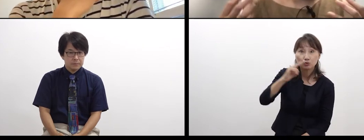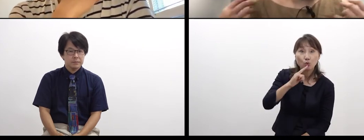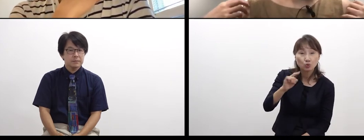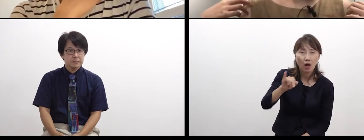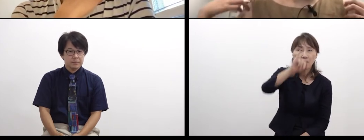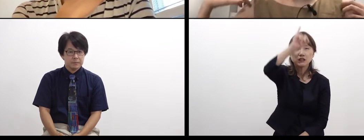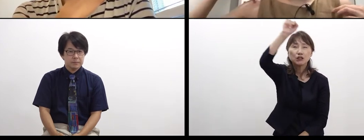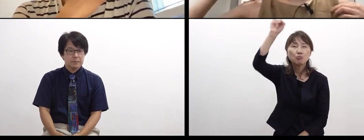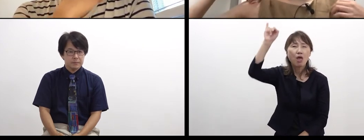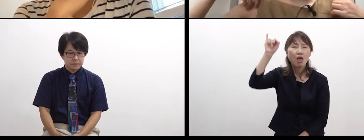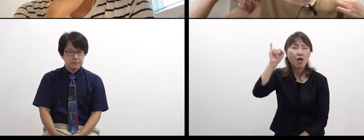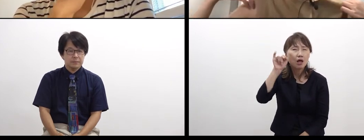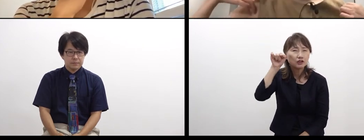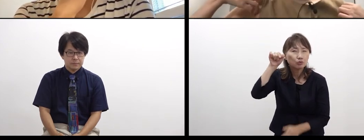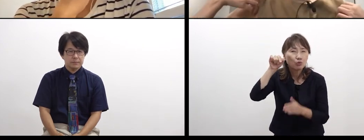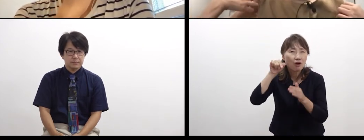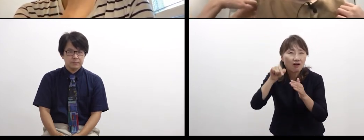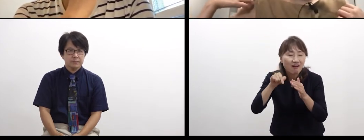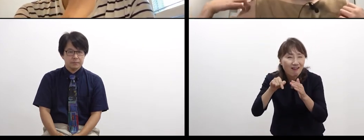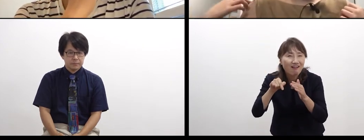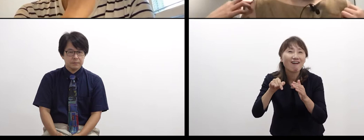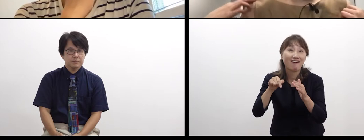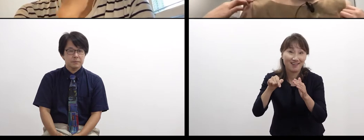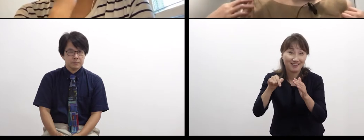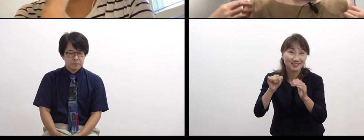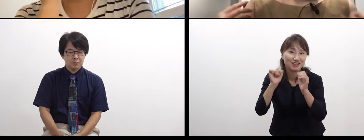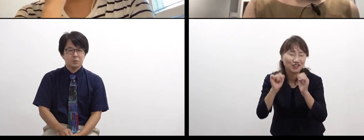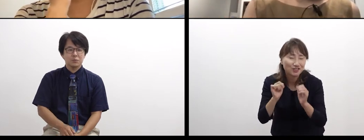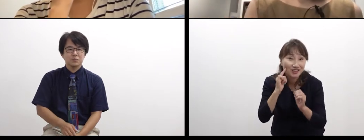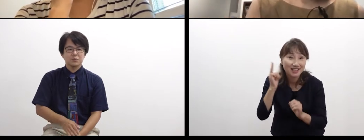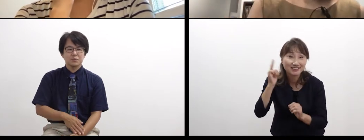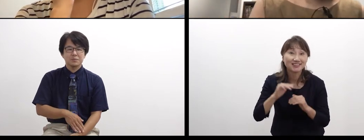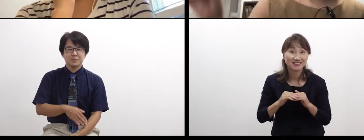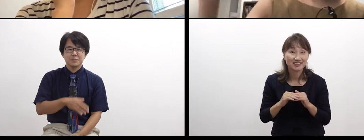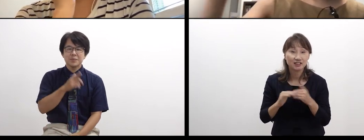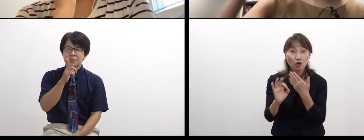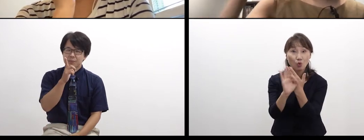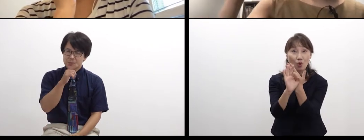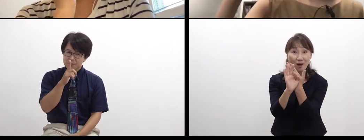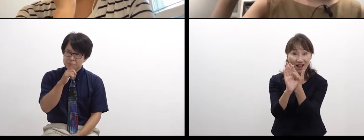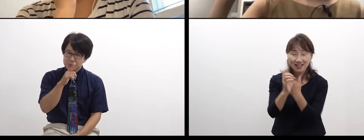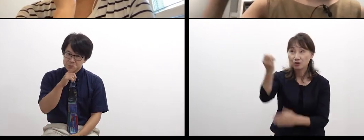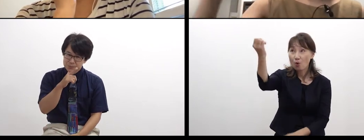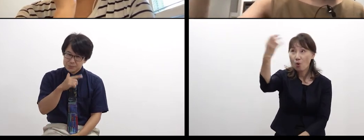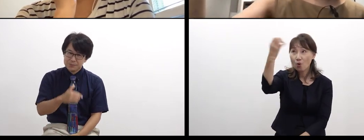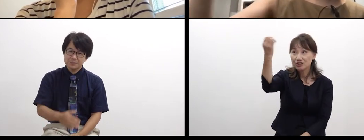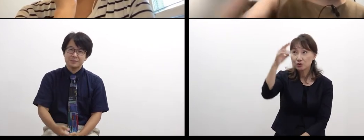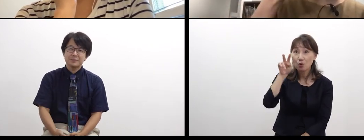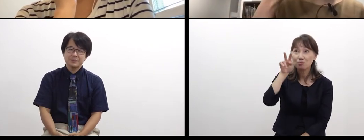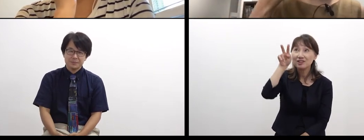who really lives in the imaginary world. When he finds a star,